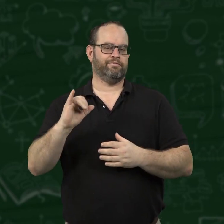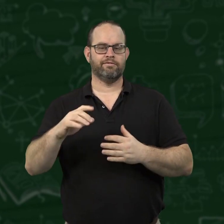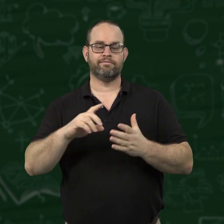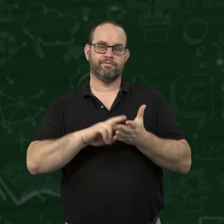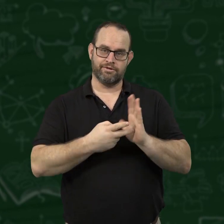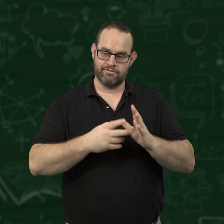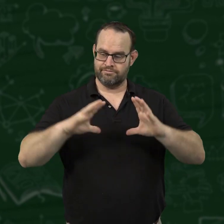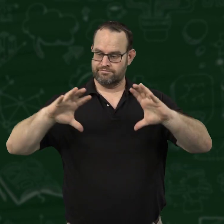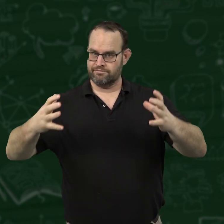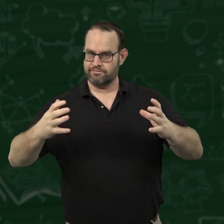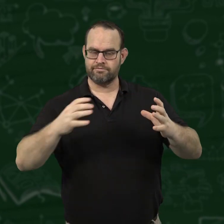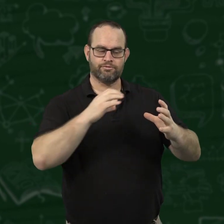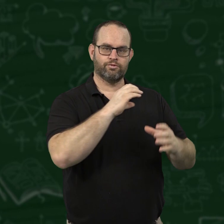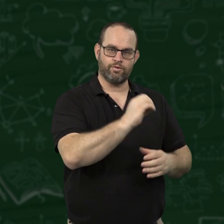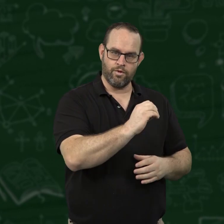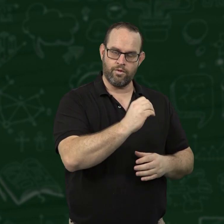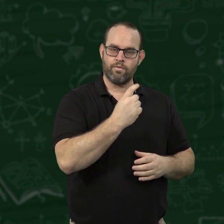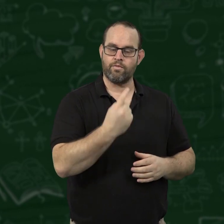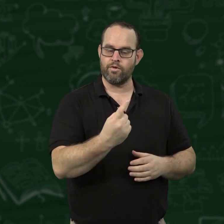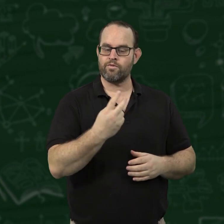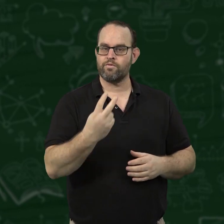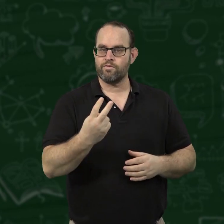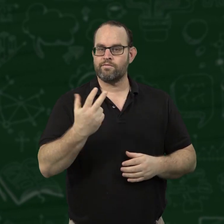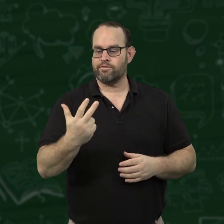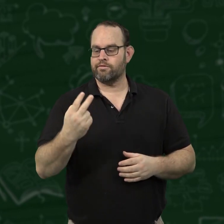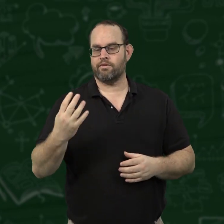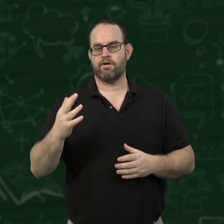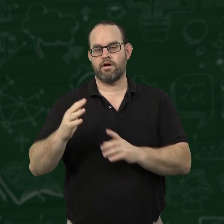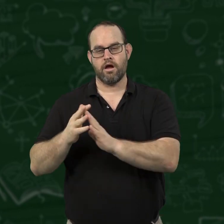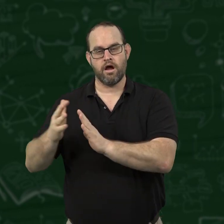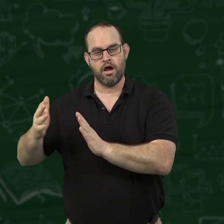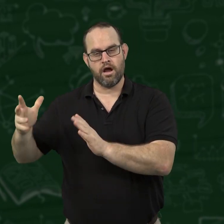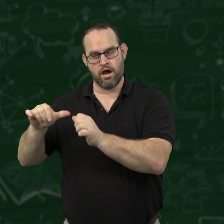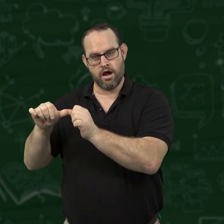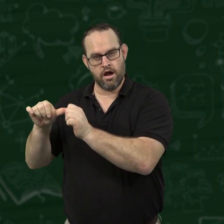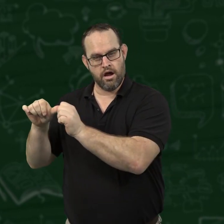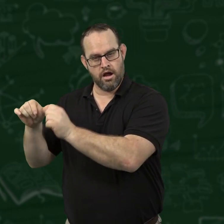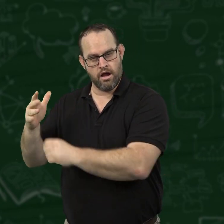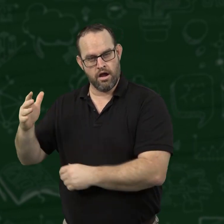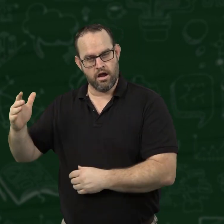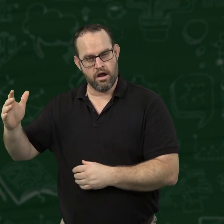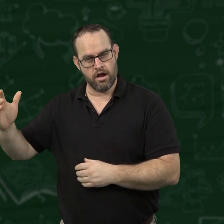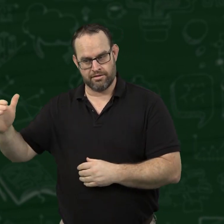For example, starting from zero and counting up, 1, 2, 3, 4, and continuing on indefinitely.